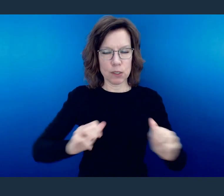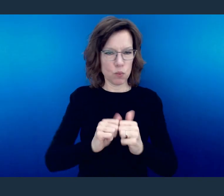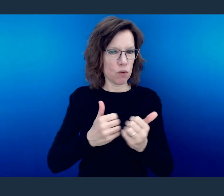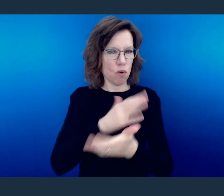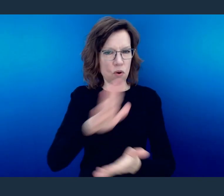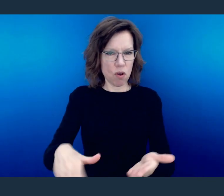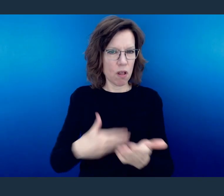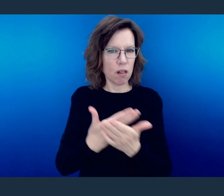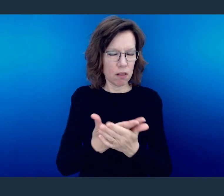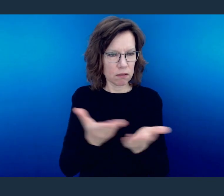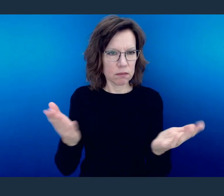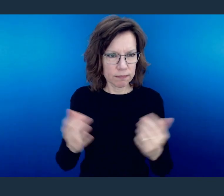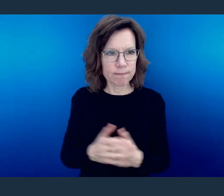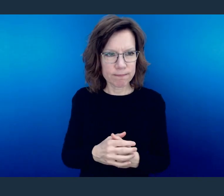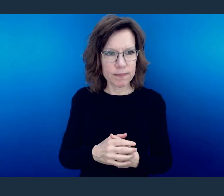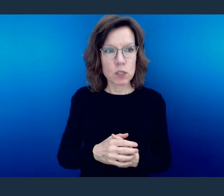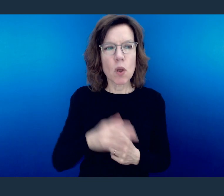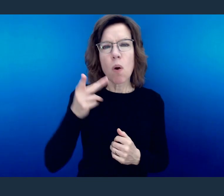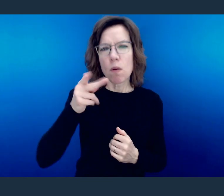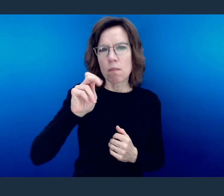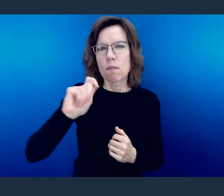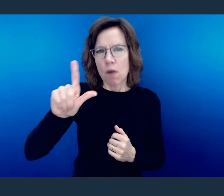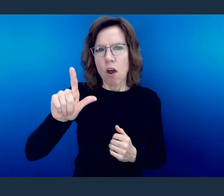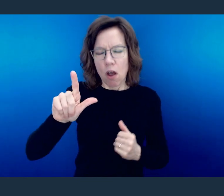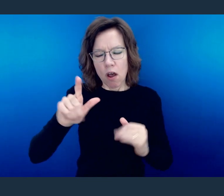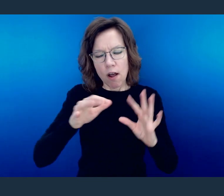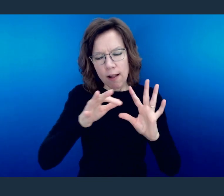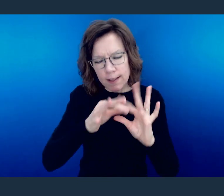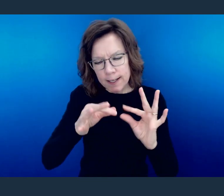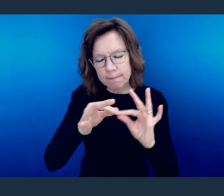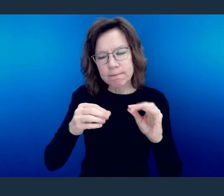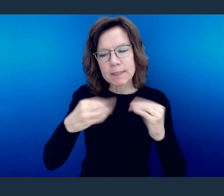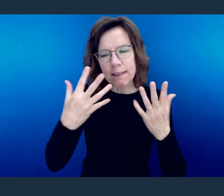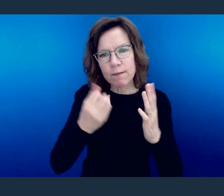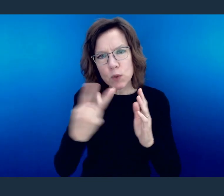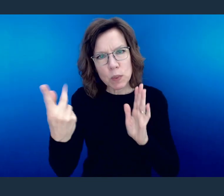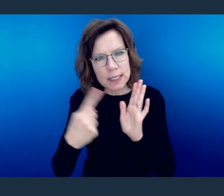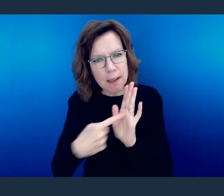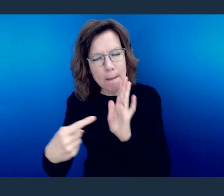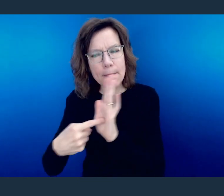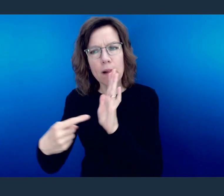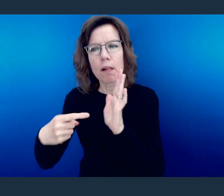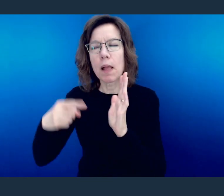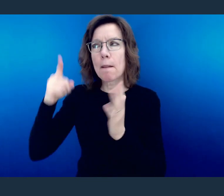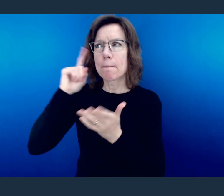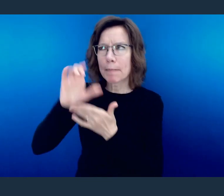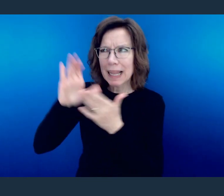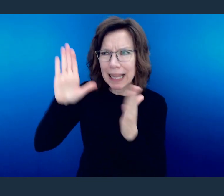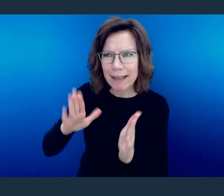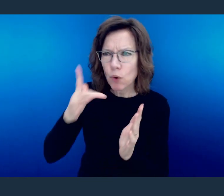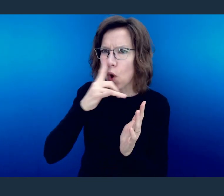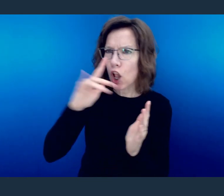Paul begins this section or continues his thought as he transitions through some things and still talking about the marks of a believer.